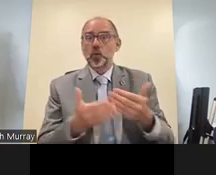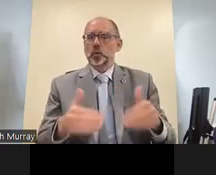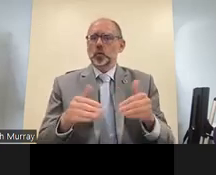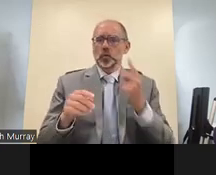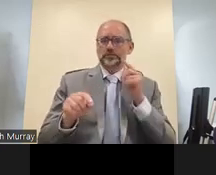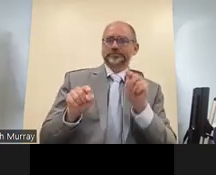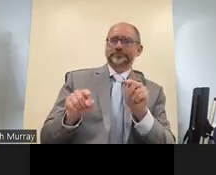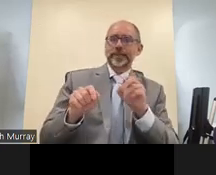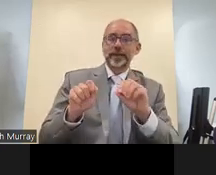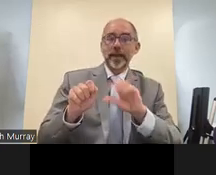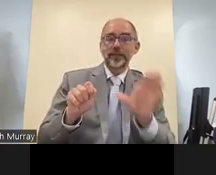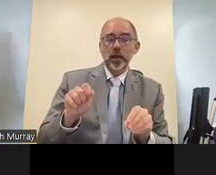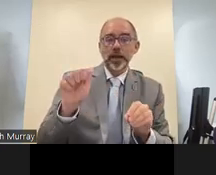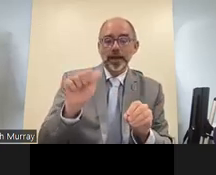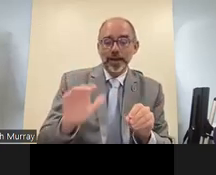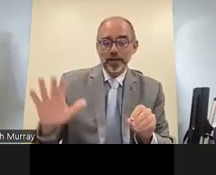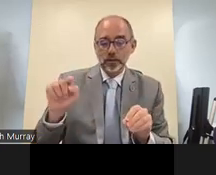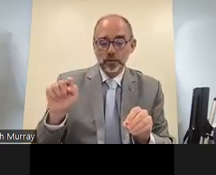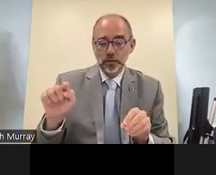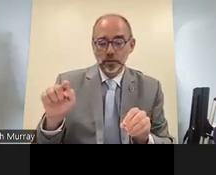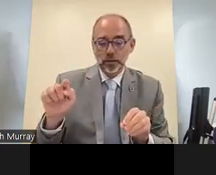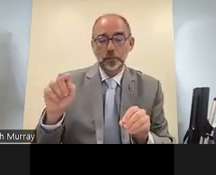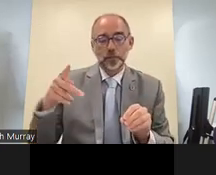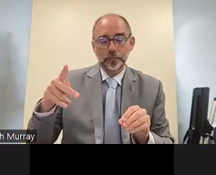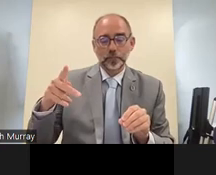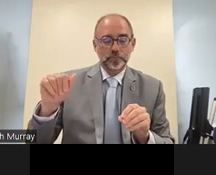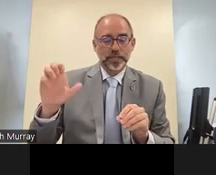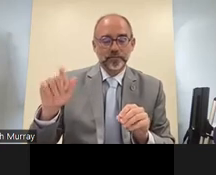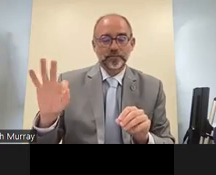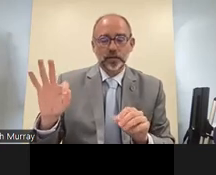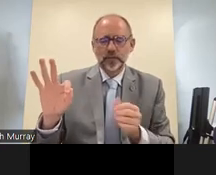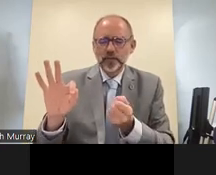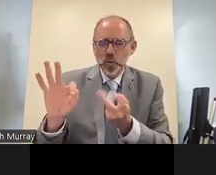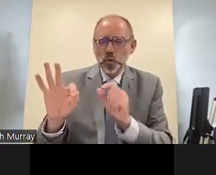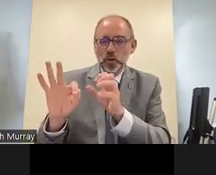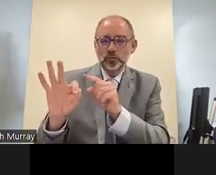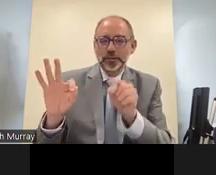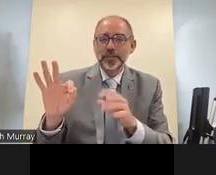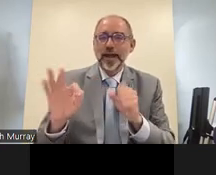this is a significant right that is missing in africa and asia and the asia pacific